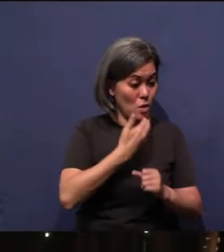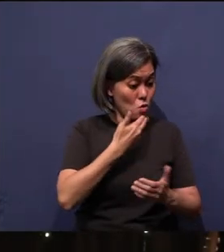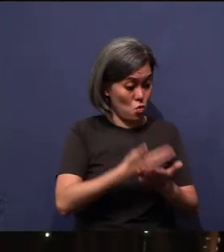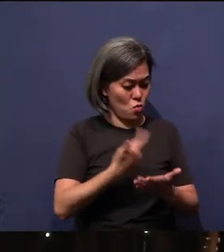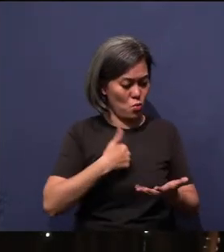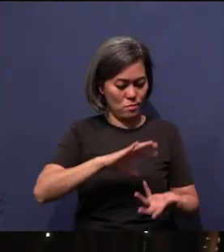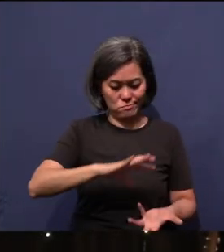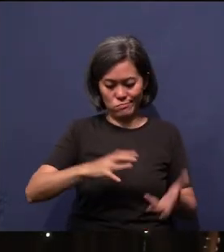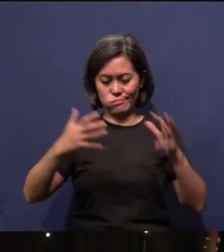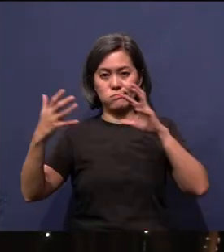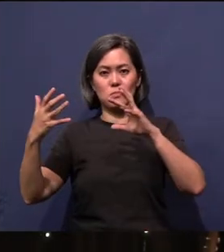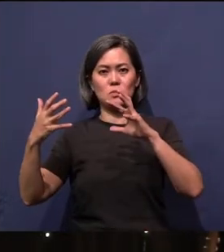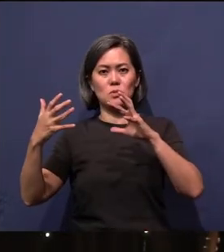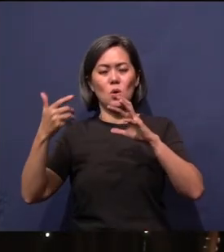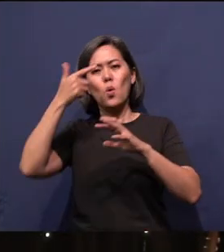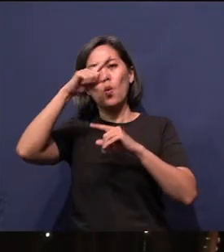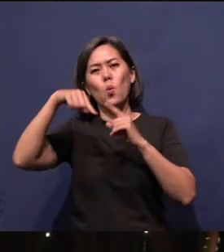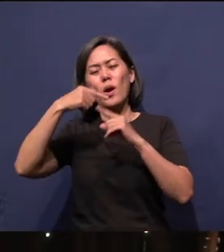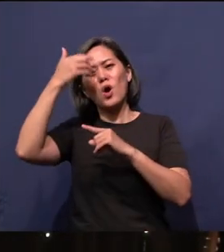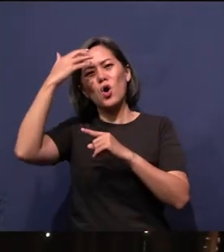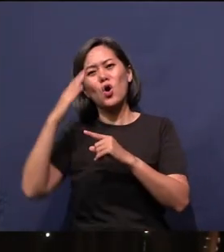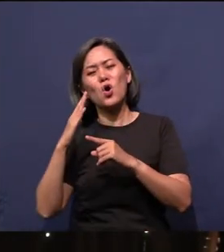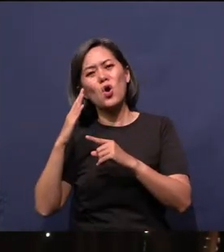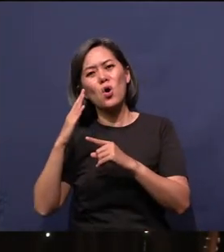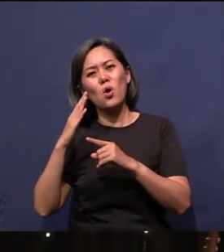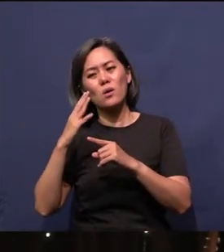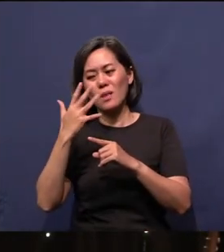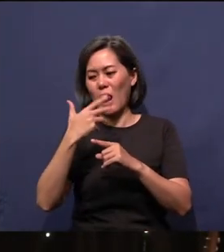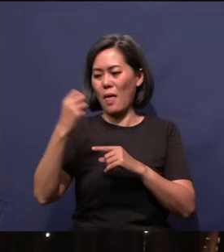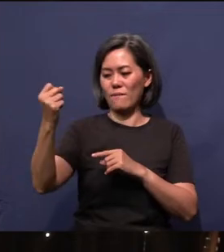When God is left out of the picture, what He made good, we ruin it.